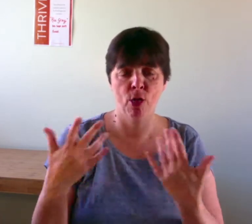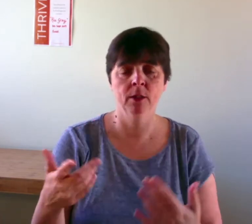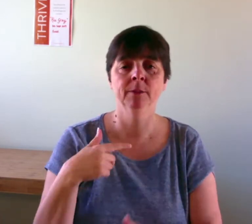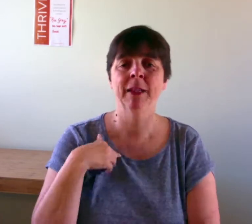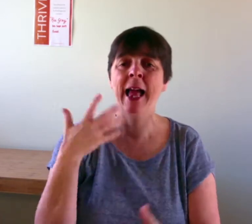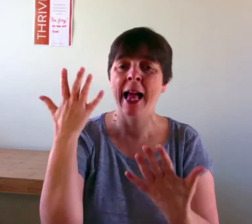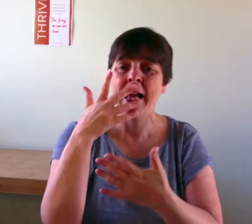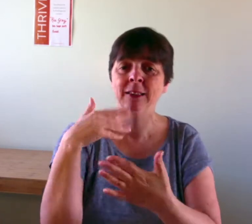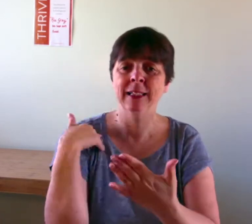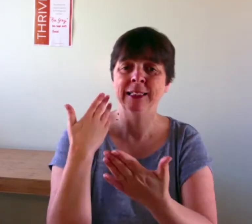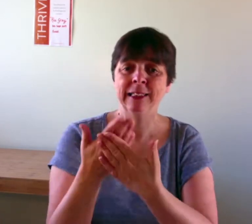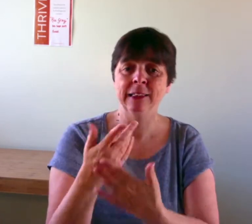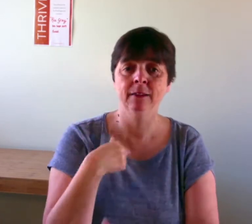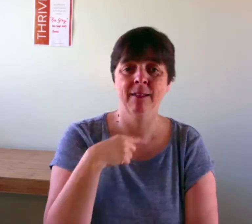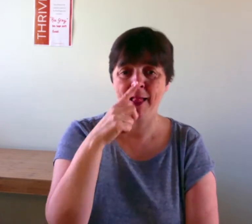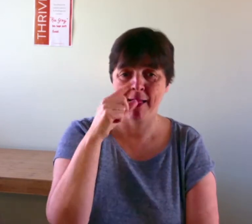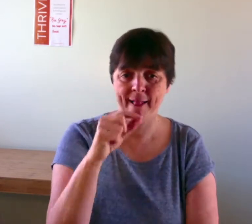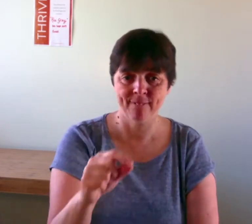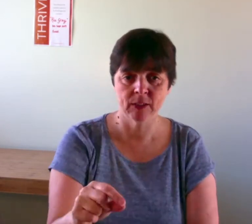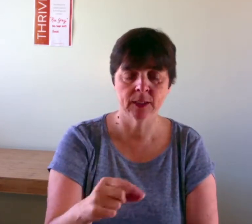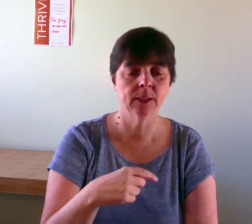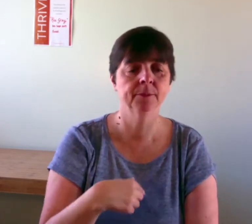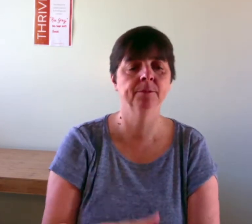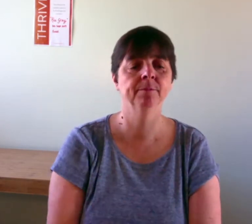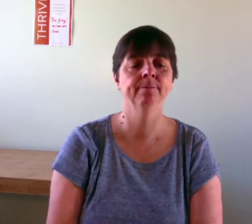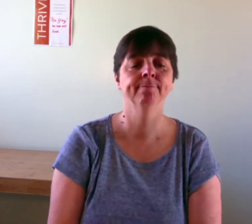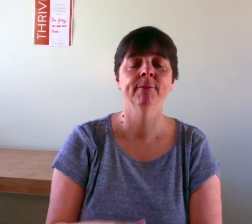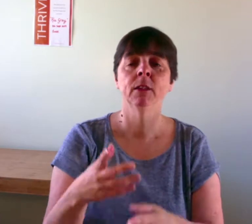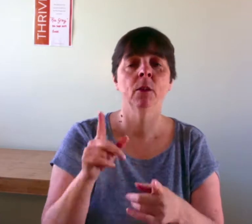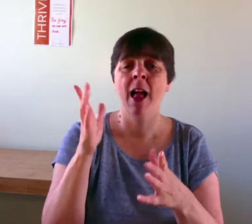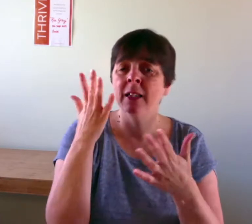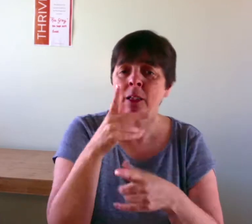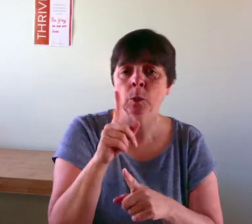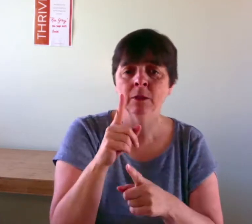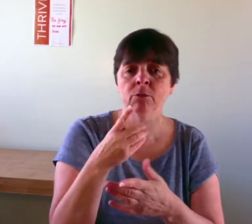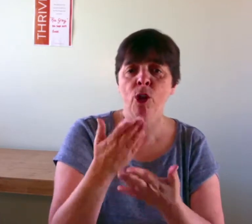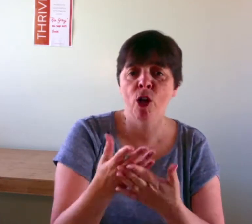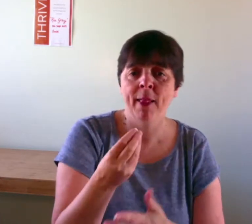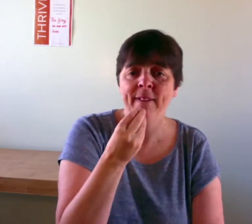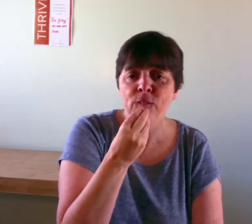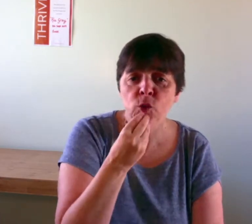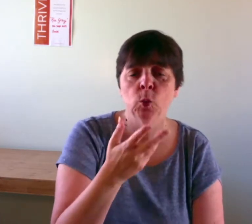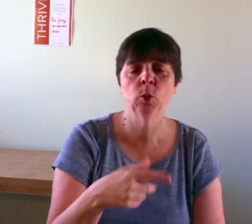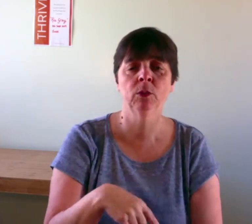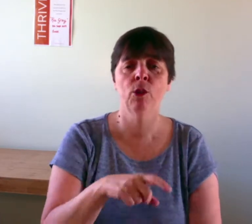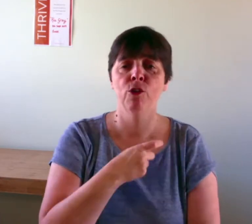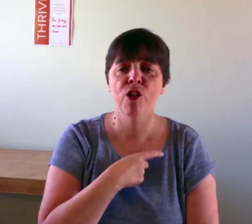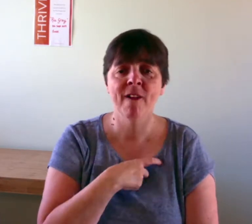It really helped me a lot. I had anxiety since I was 11 years old